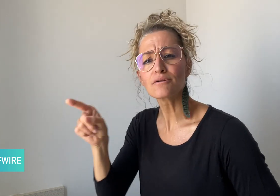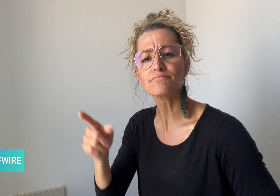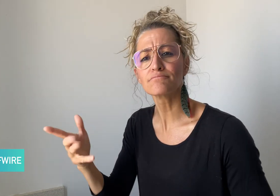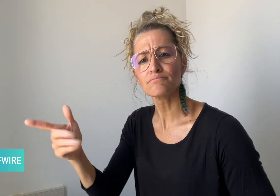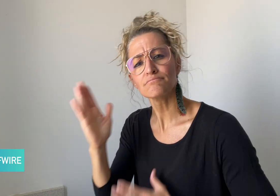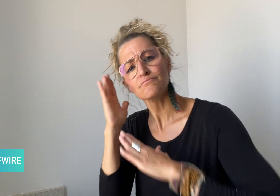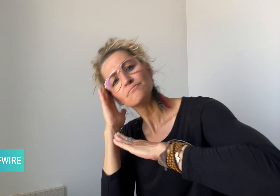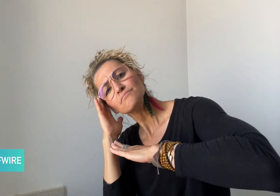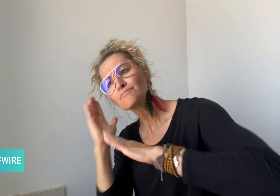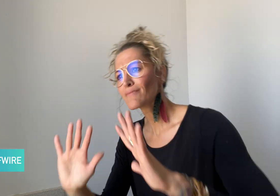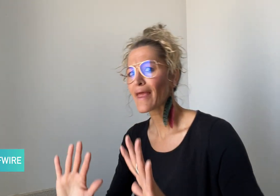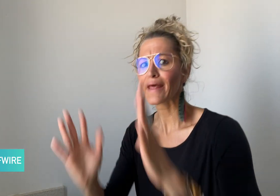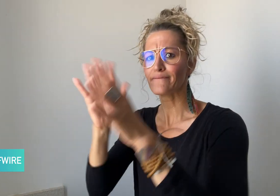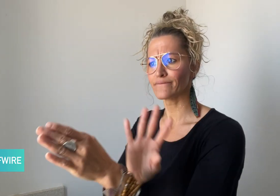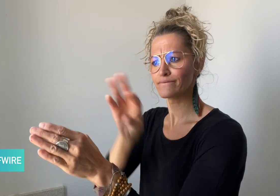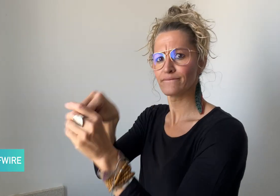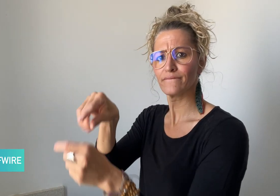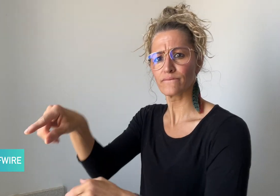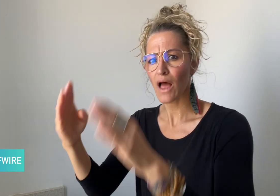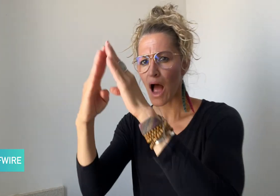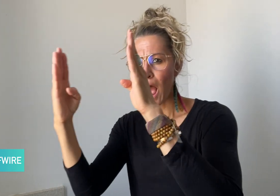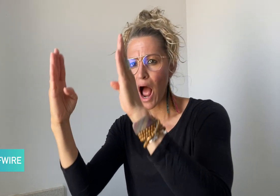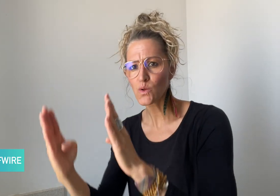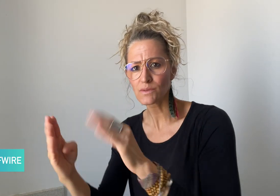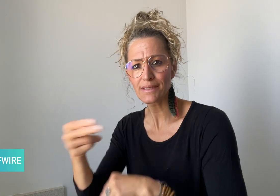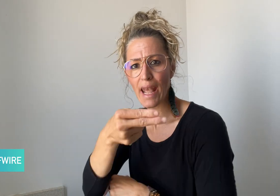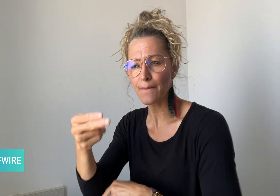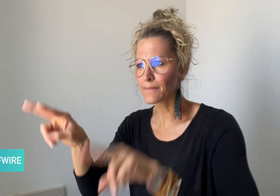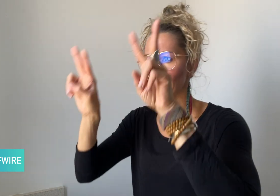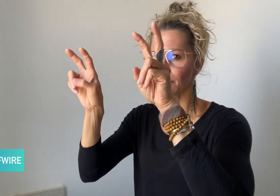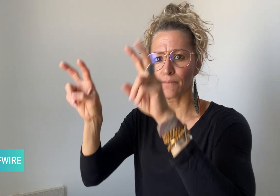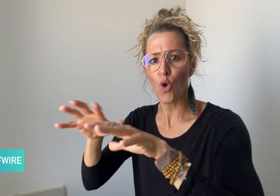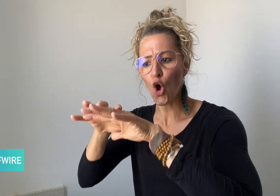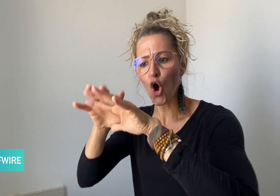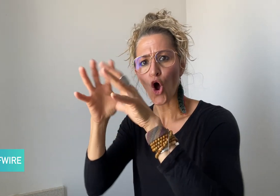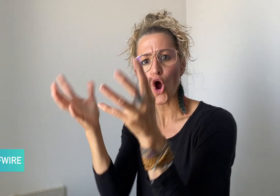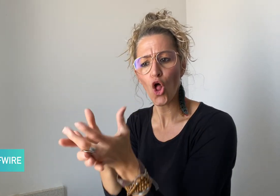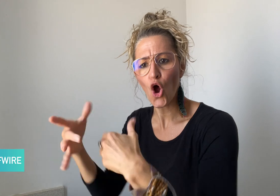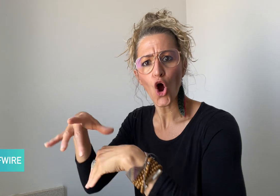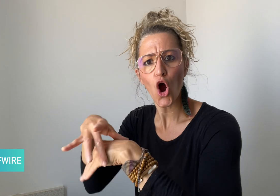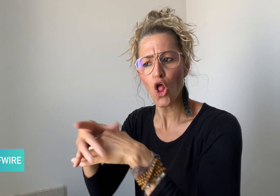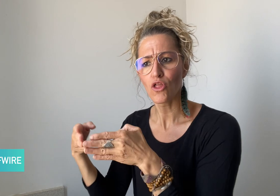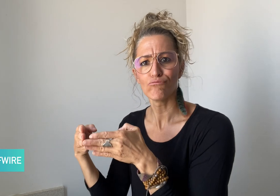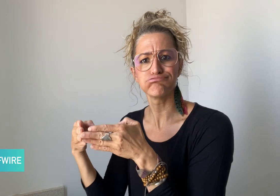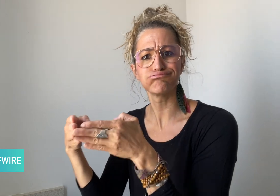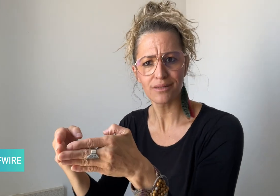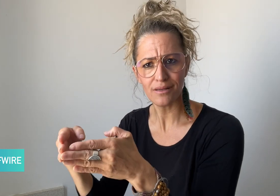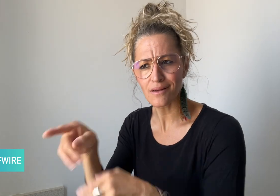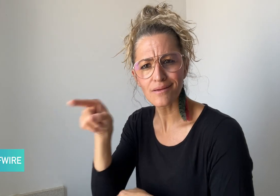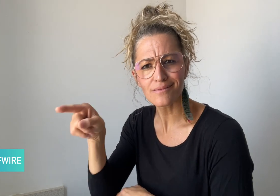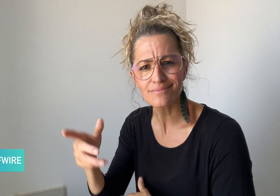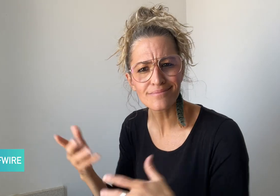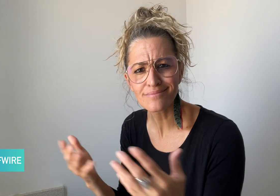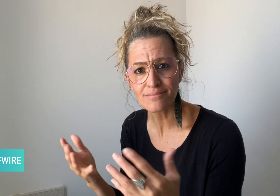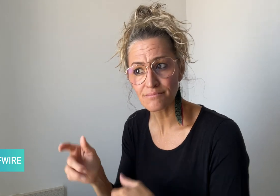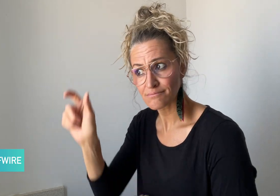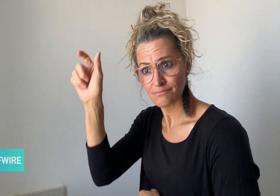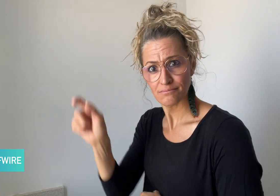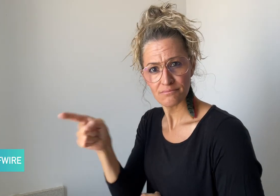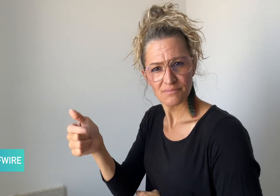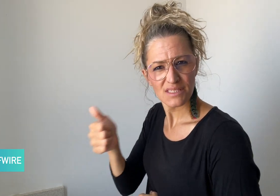in an “Earthship” house which he built all by himself